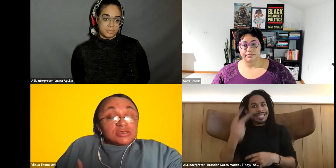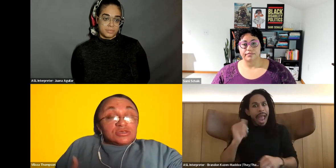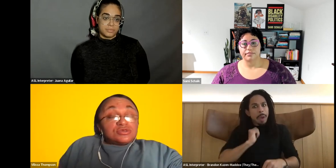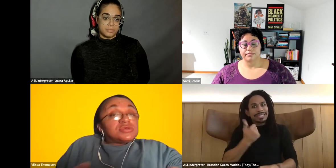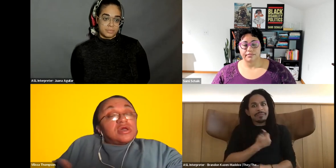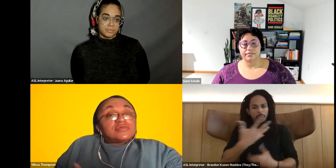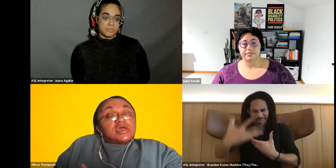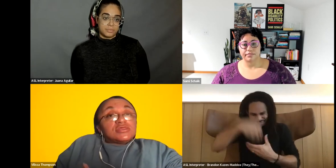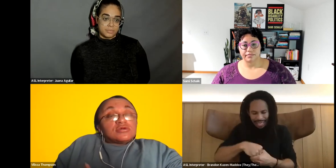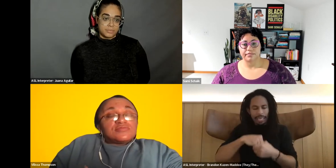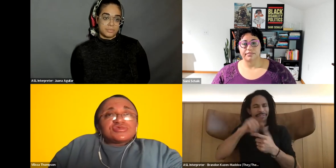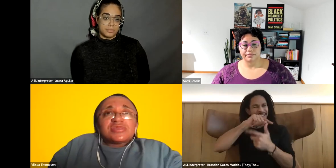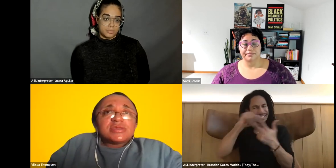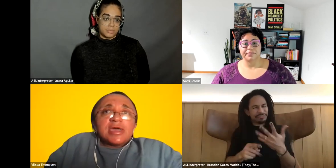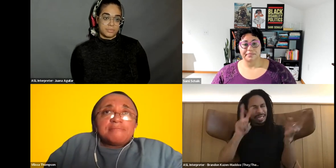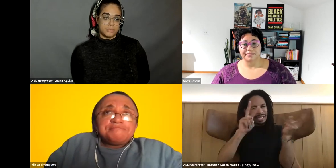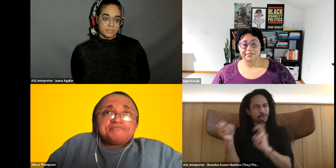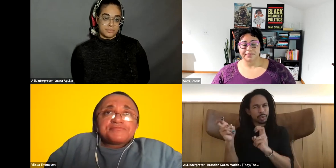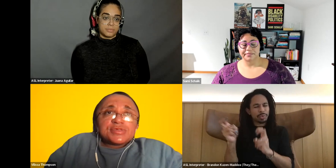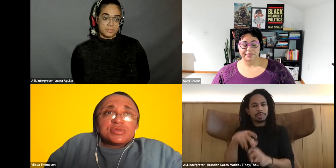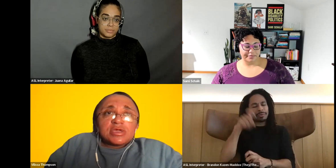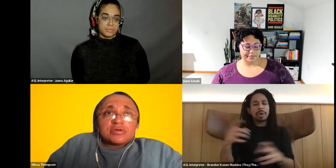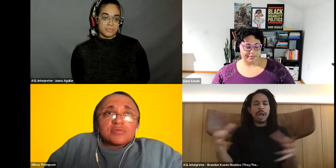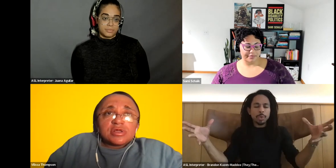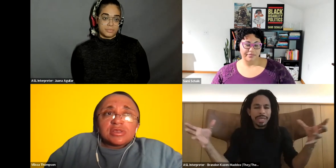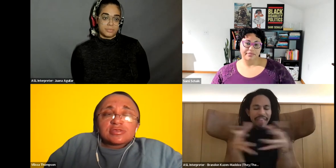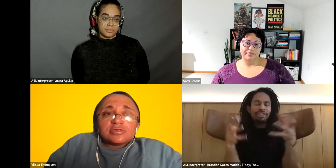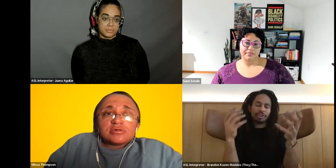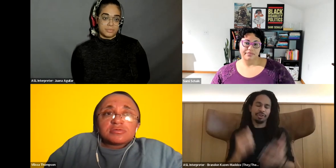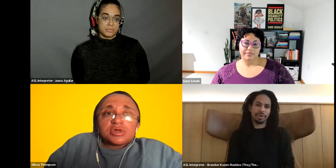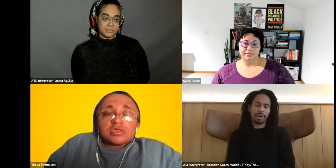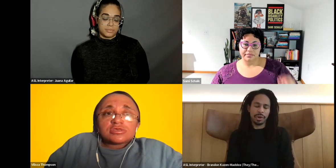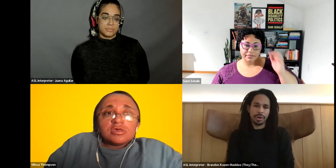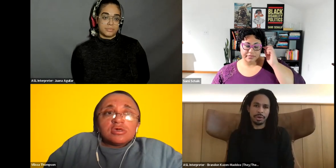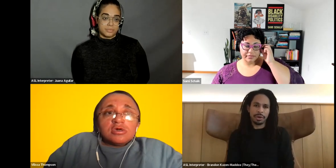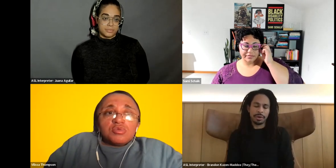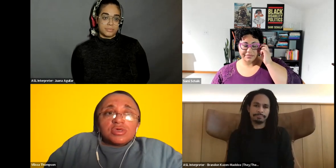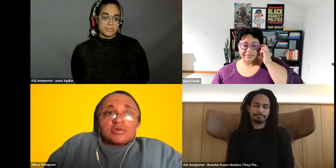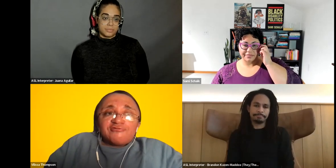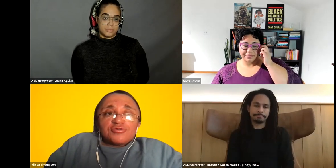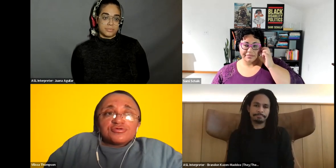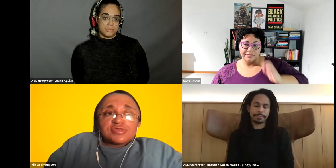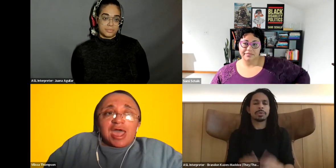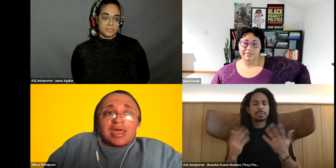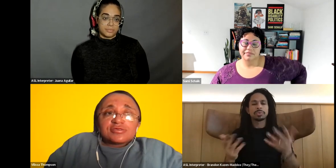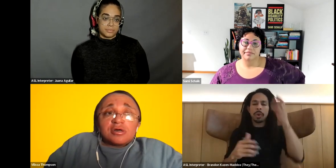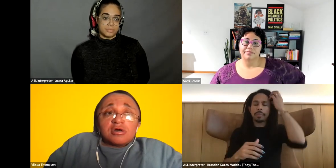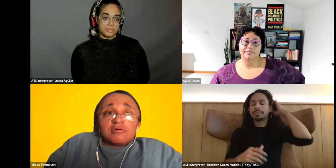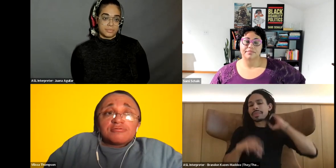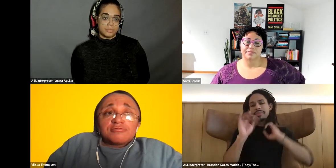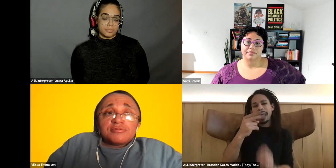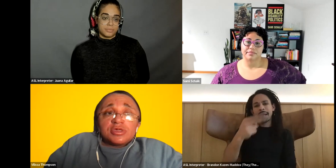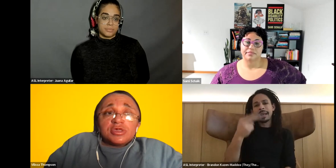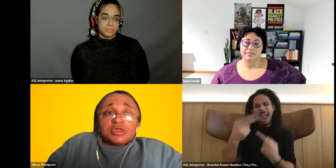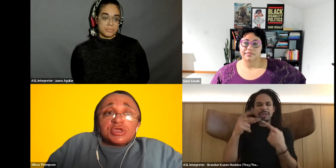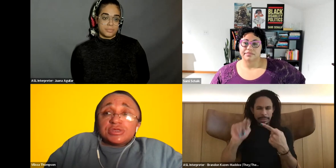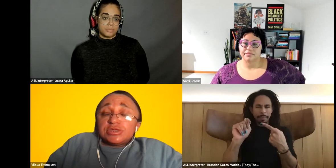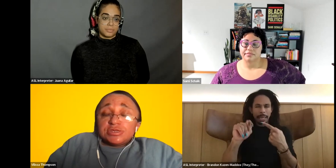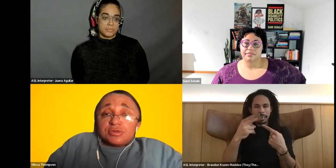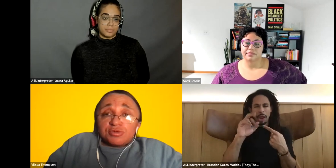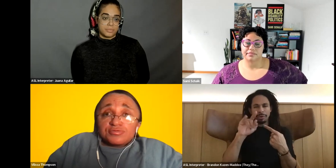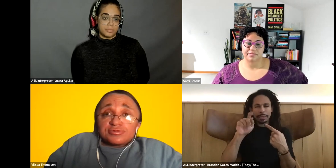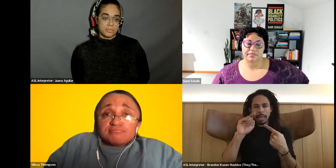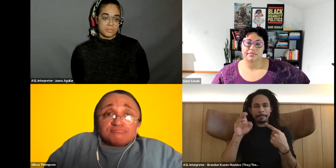Vilissa Thompson: you know to really come together. So I think that in the Harriet Tubman Collective was one of the first acts of getting these groups.